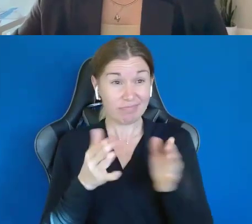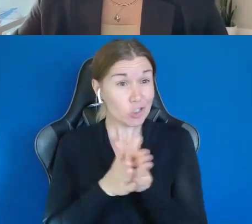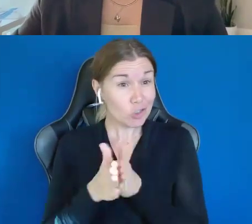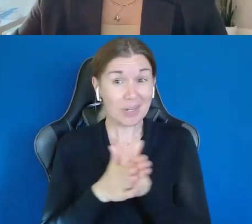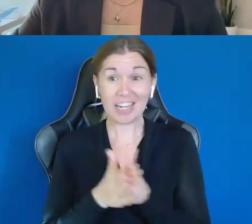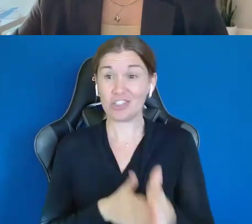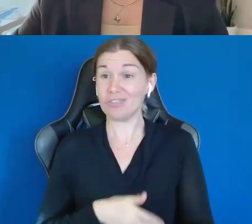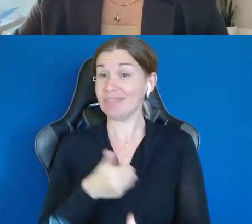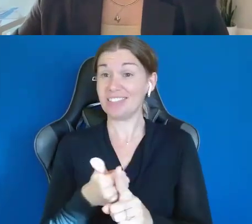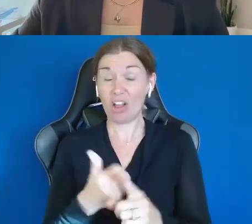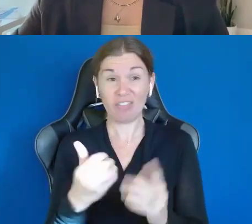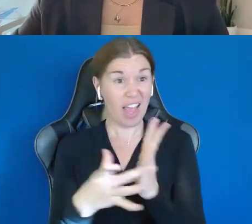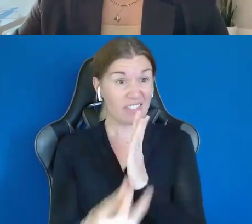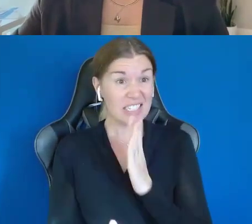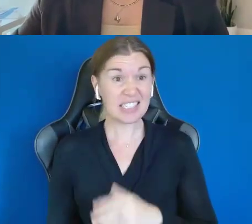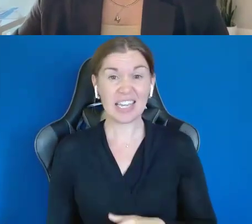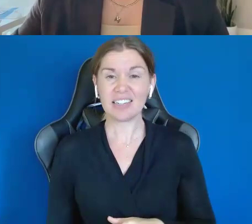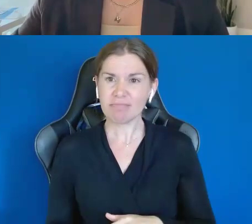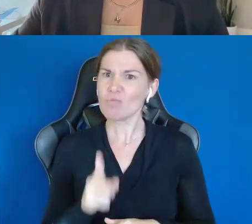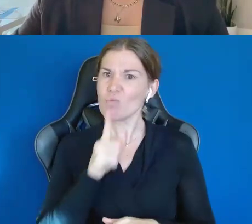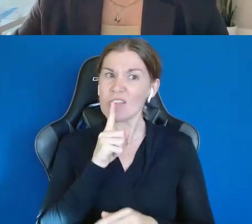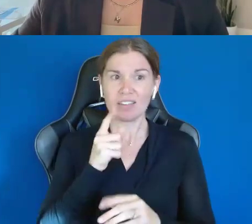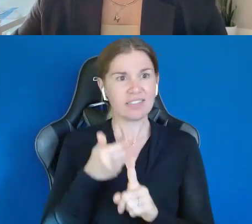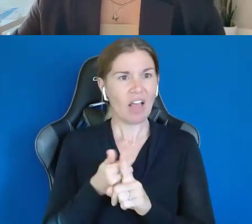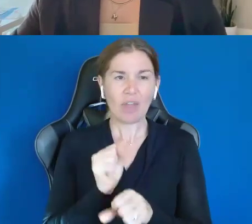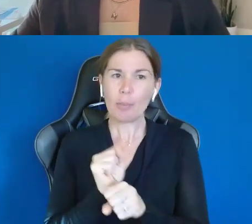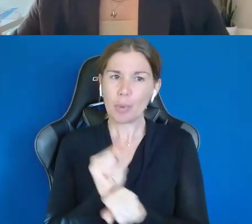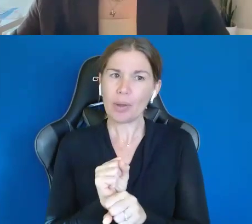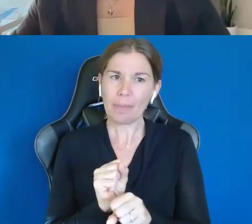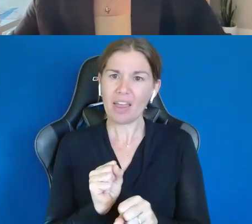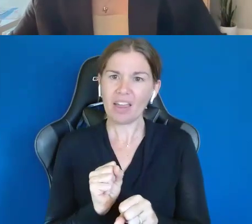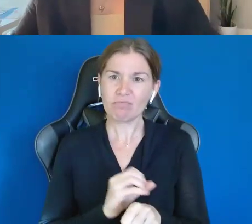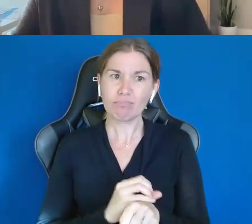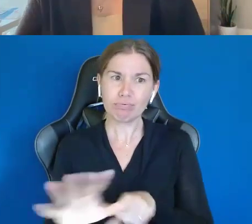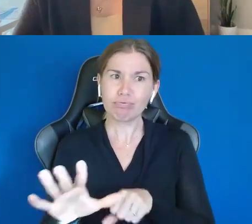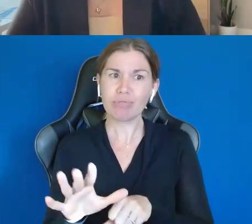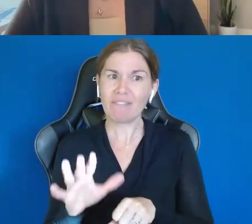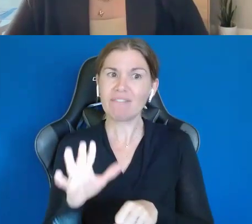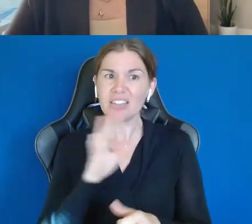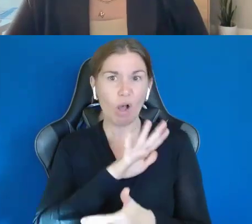Self employment does that. And I think if we do this for 10 15 years, you know, we shouldn't be afraid to change